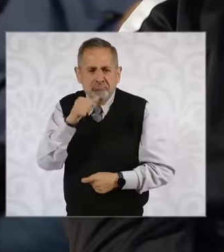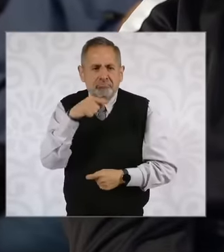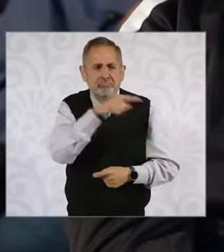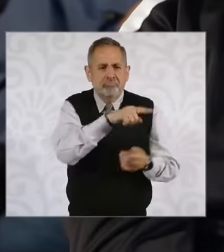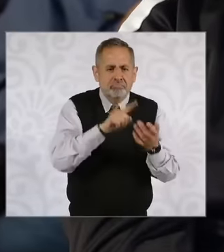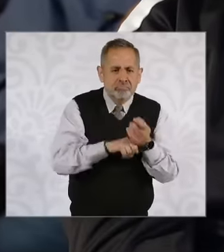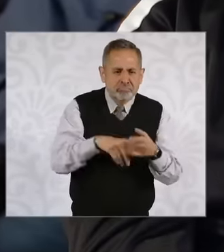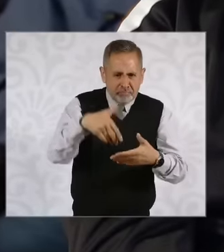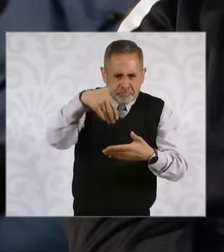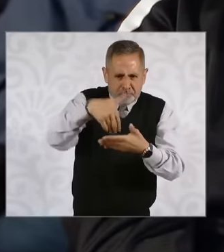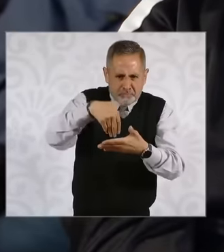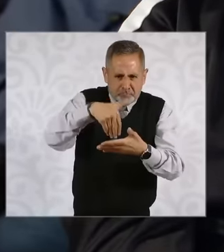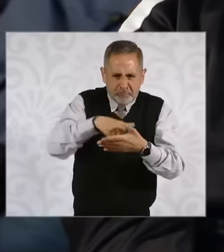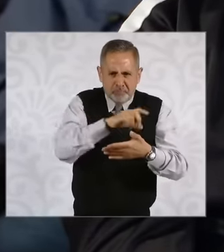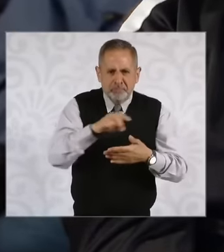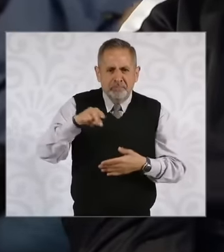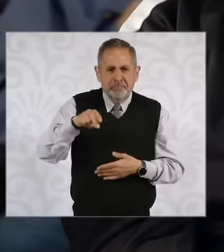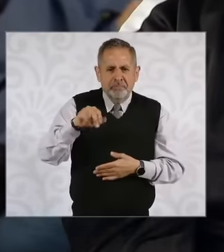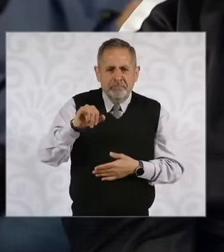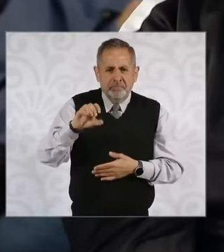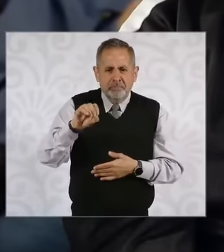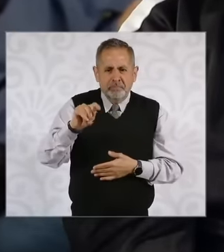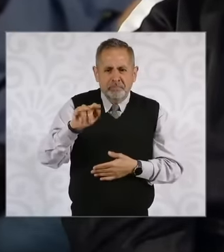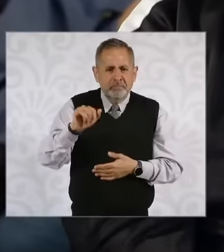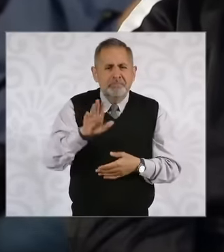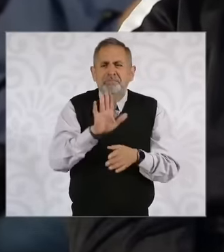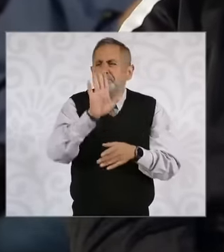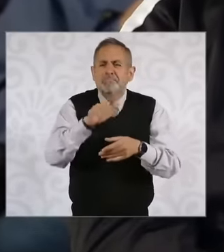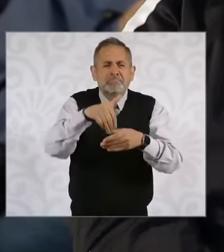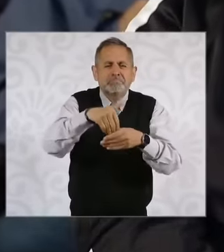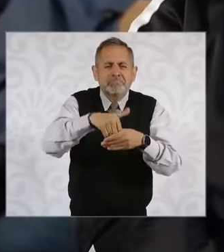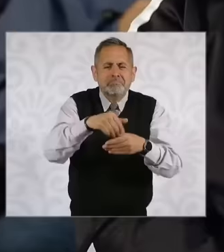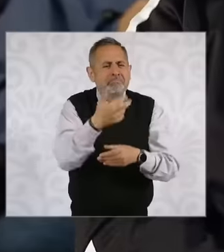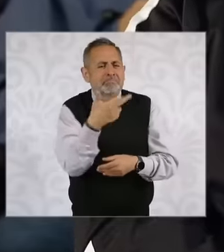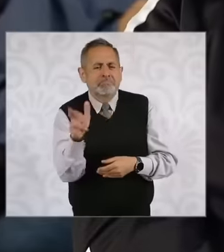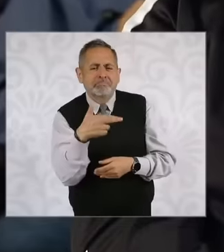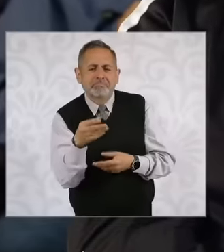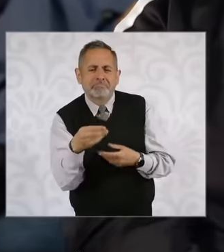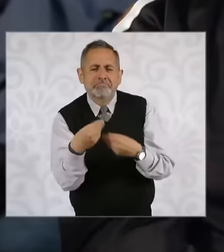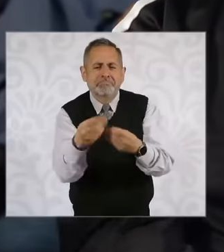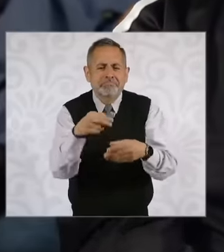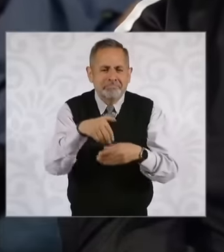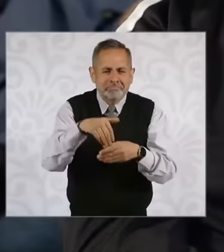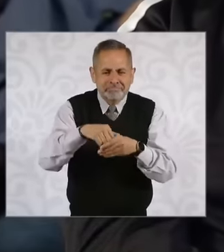nicotine bags, it's like these little bags that they give us in restaurants that contain salt more or less